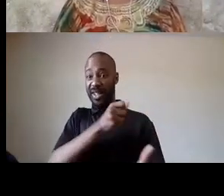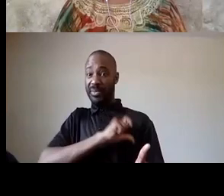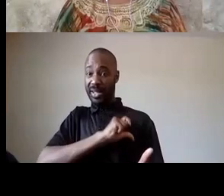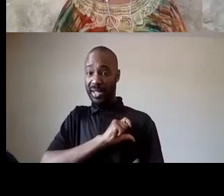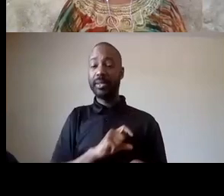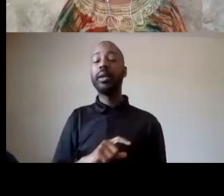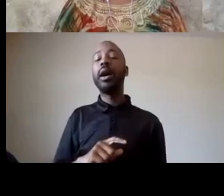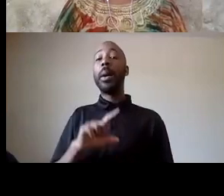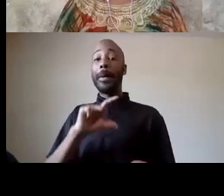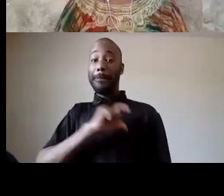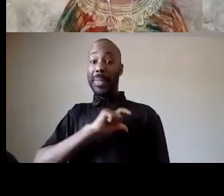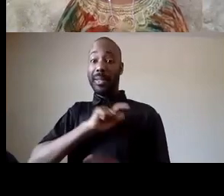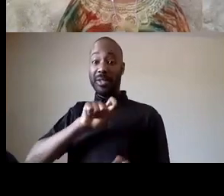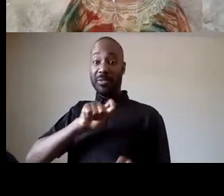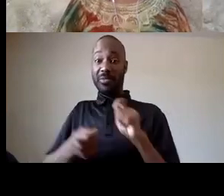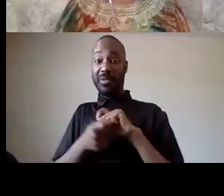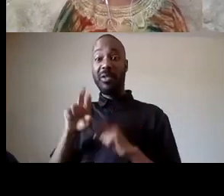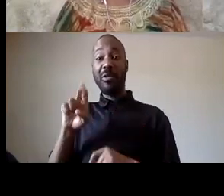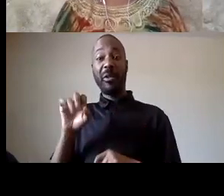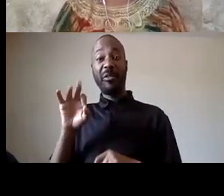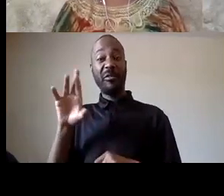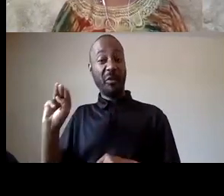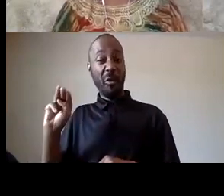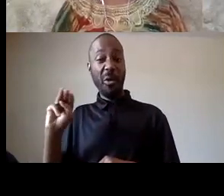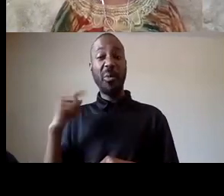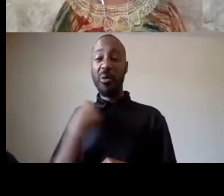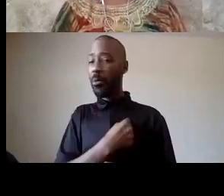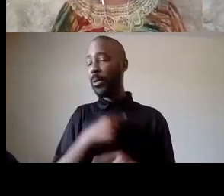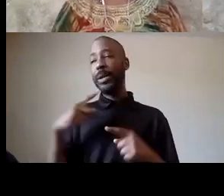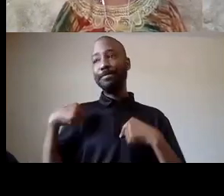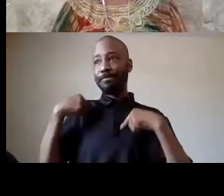decades and generations and it hasn't worked we're